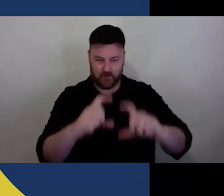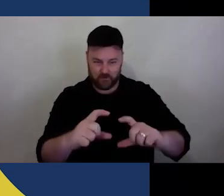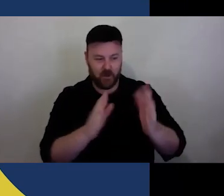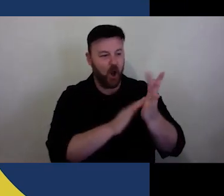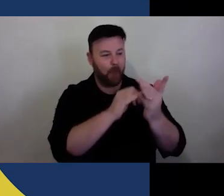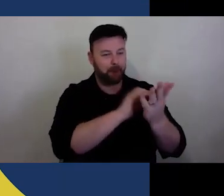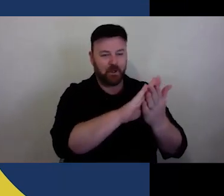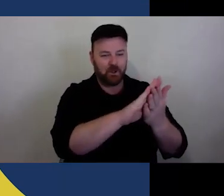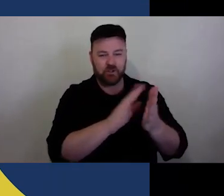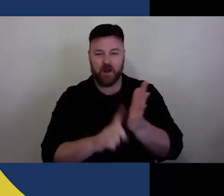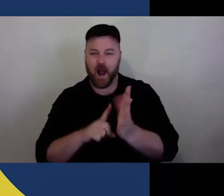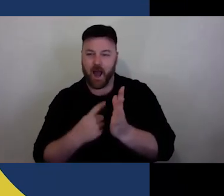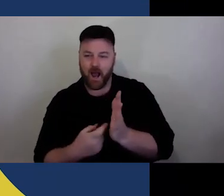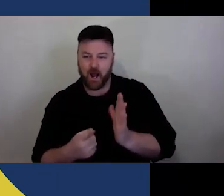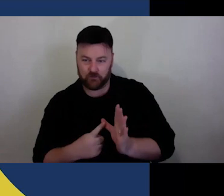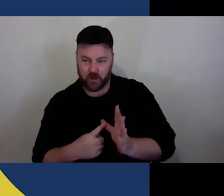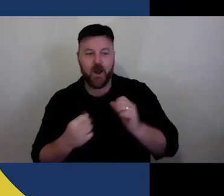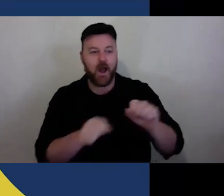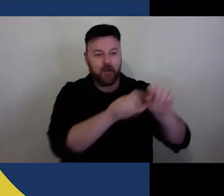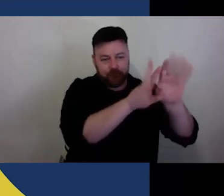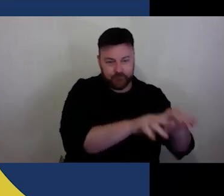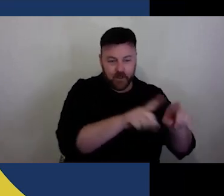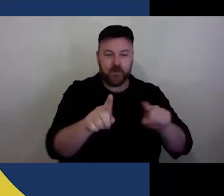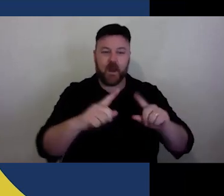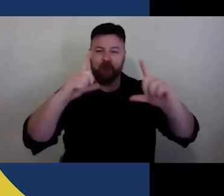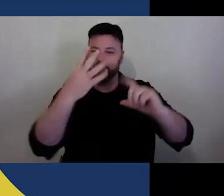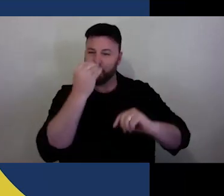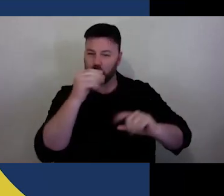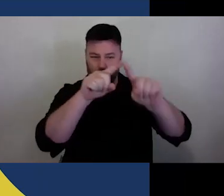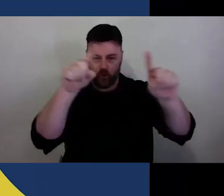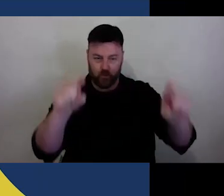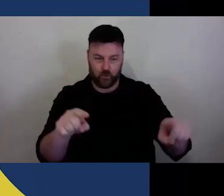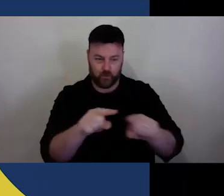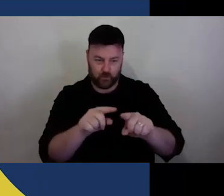There are teches and two photos in square fore meantime and colour. At